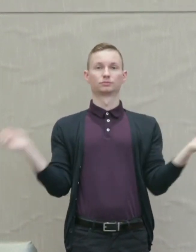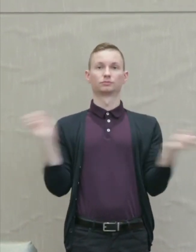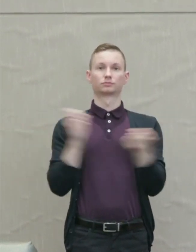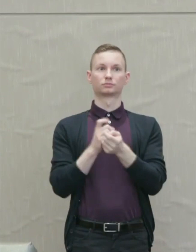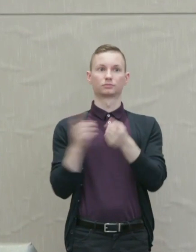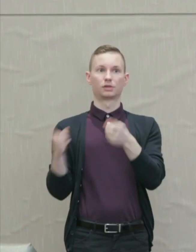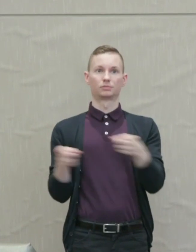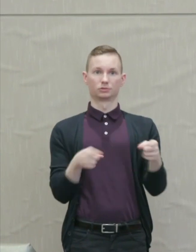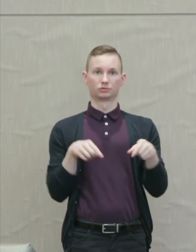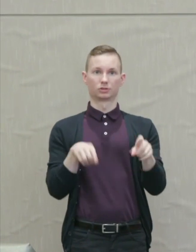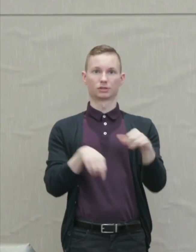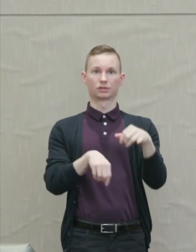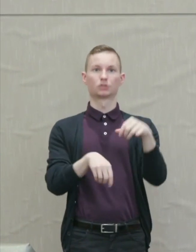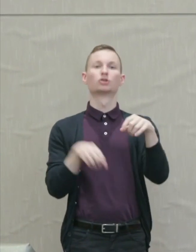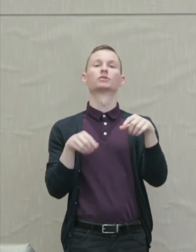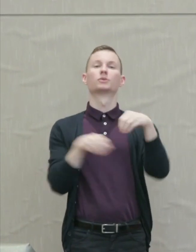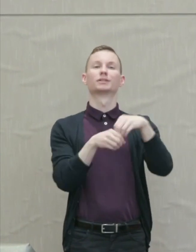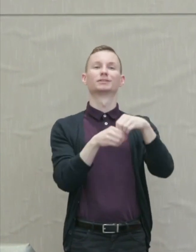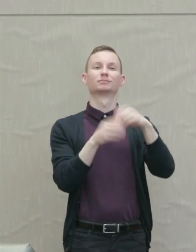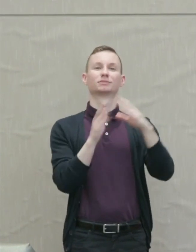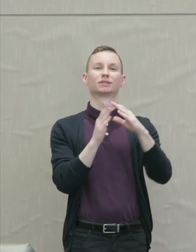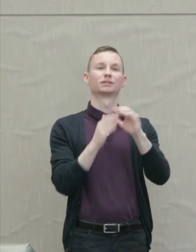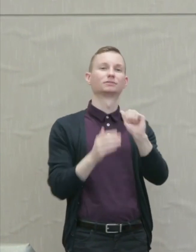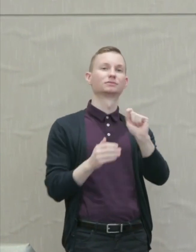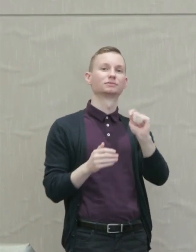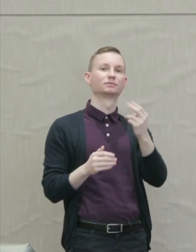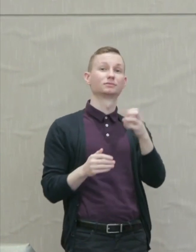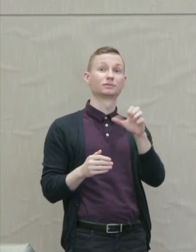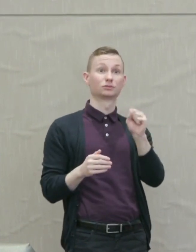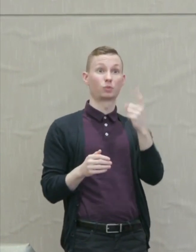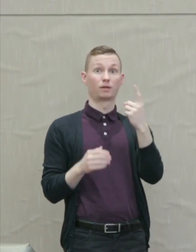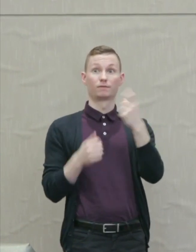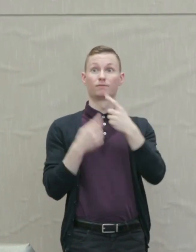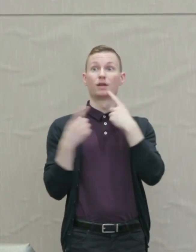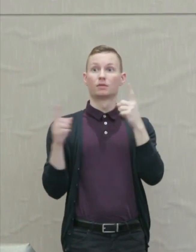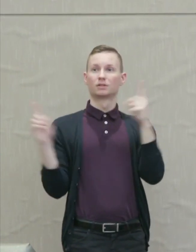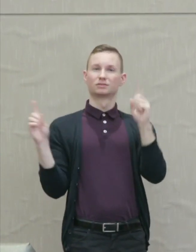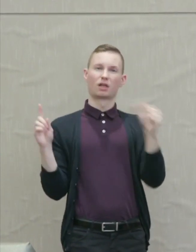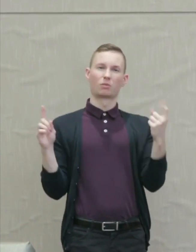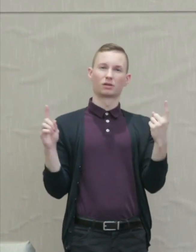take place in the city of Athens. One is famous. The other often neglected.